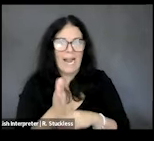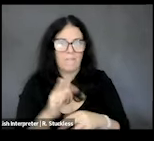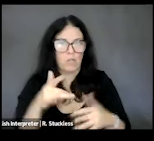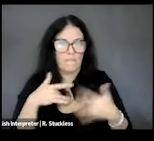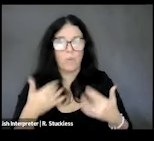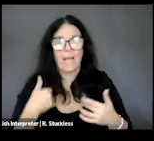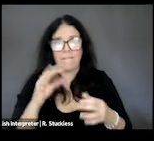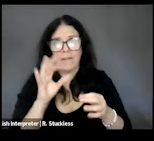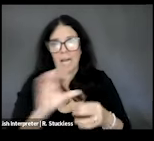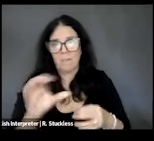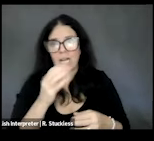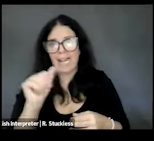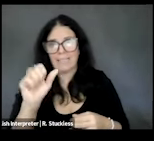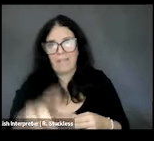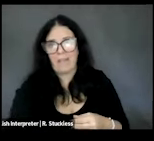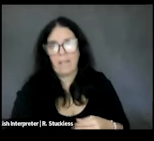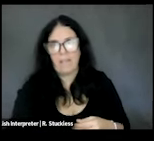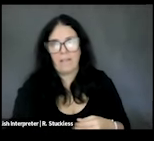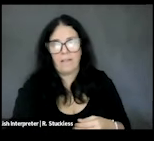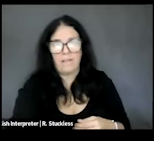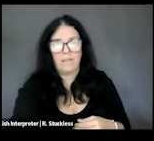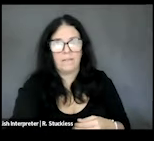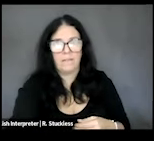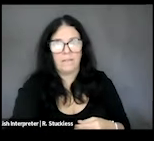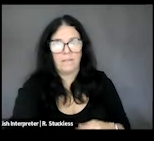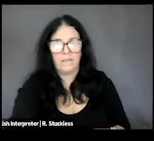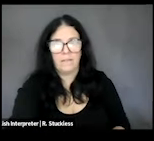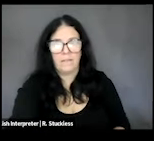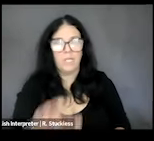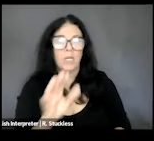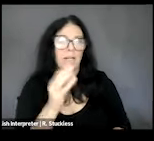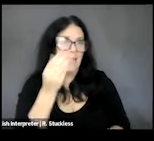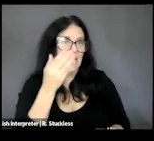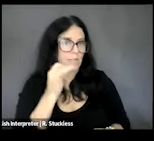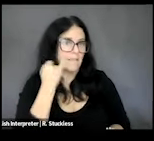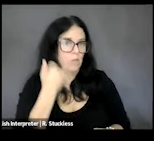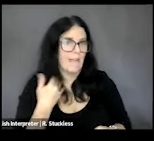available as well. Please do let us know if you have any access needs or troubleshooting in the